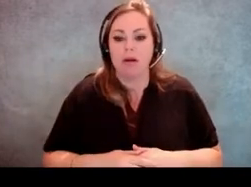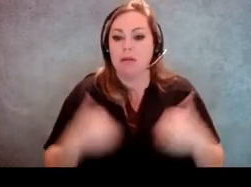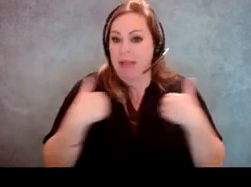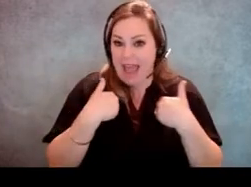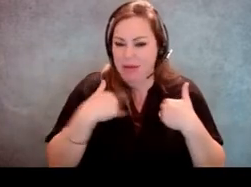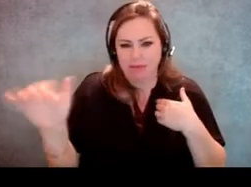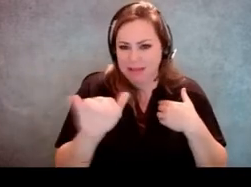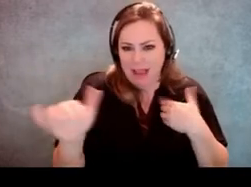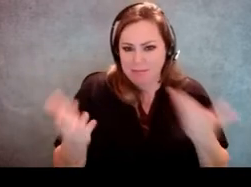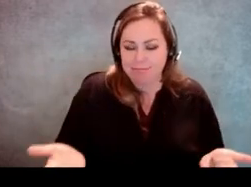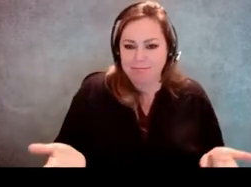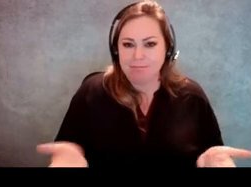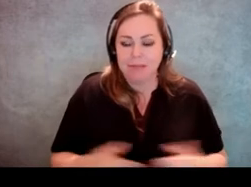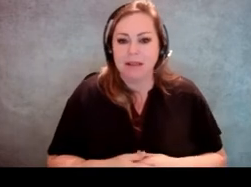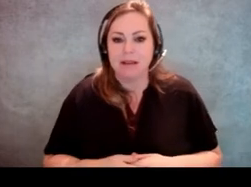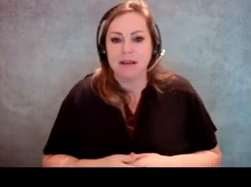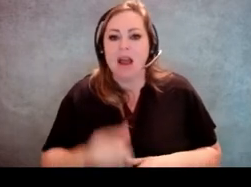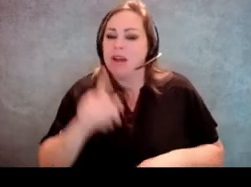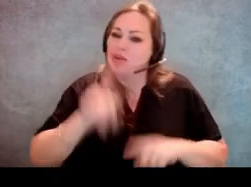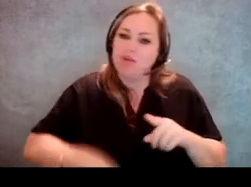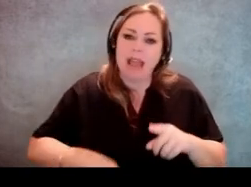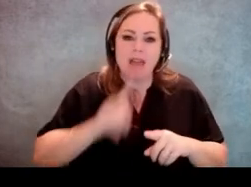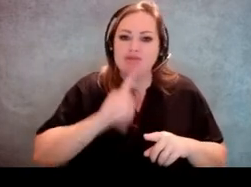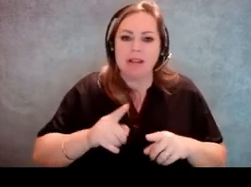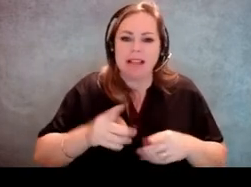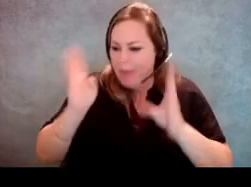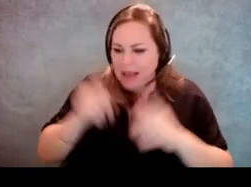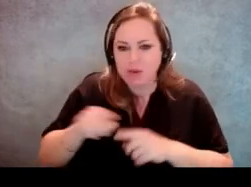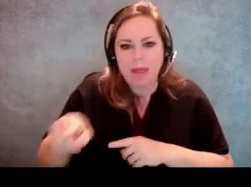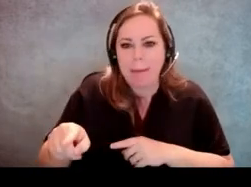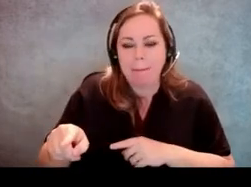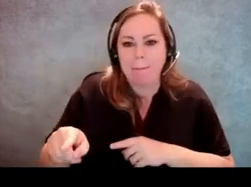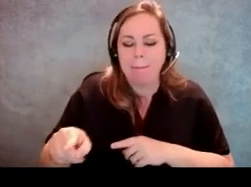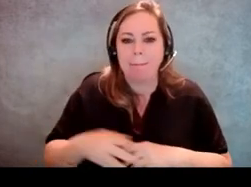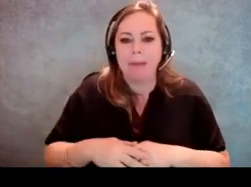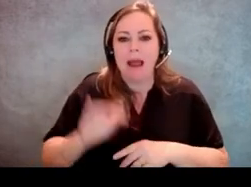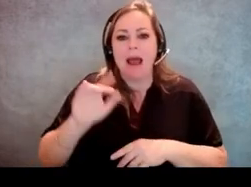this is not something to be paid attention to. It's essentially a tool for someone to use